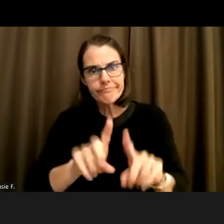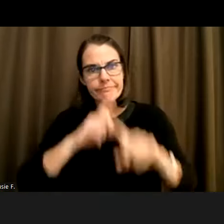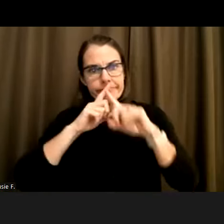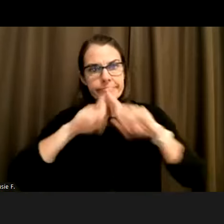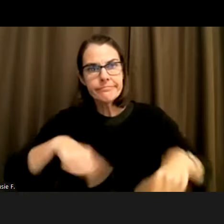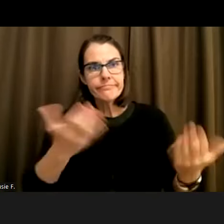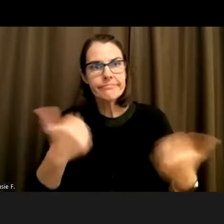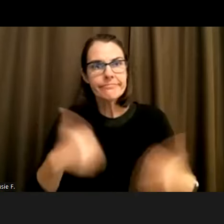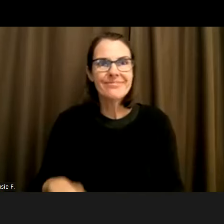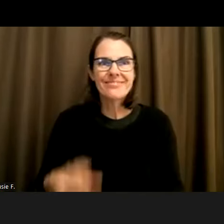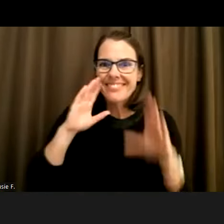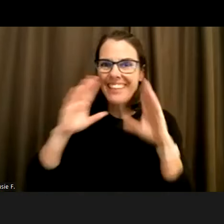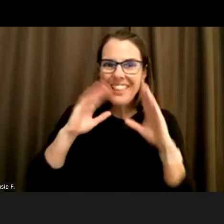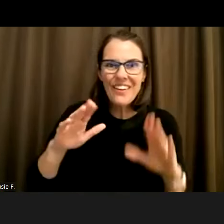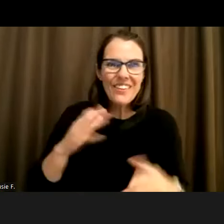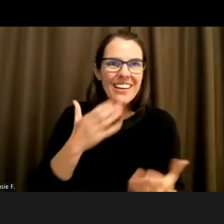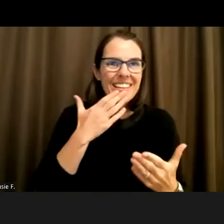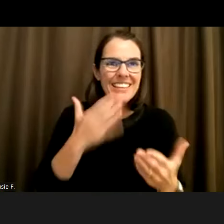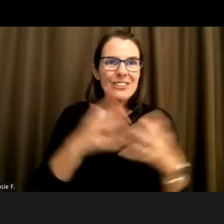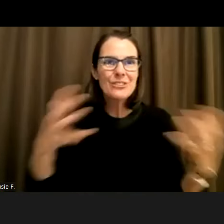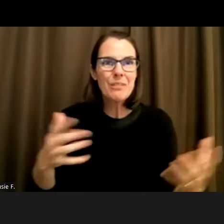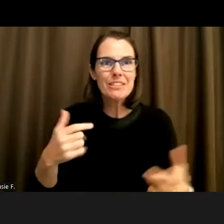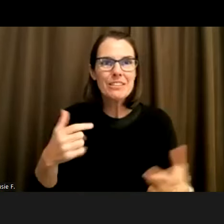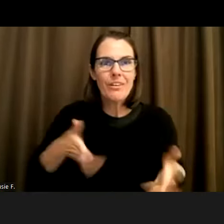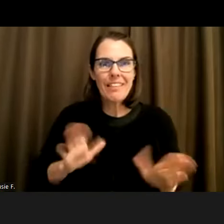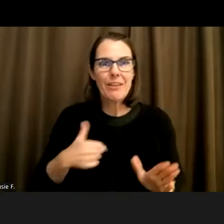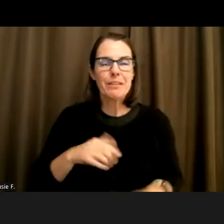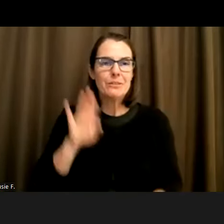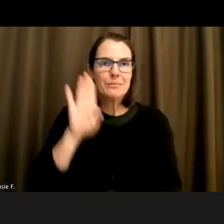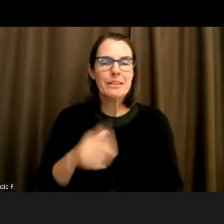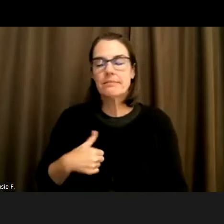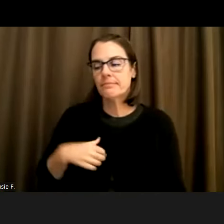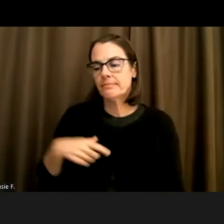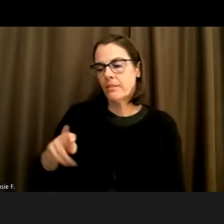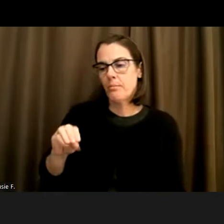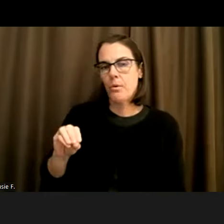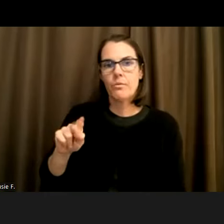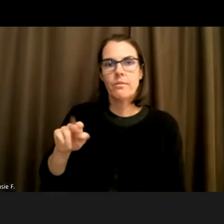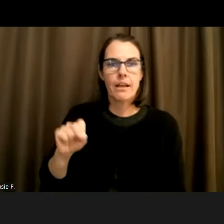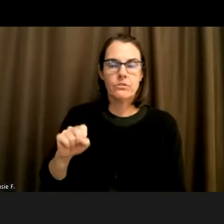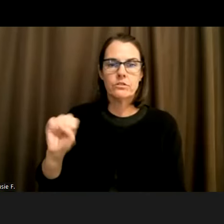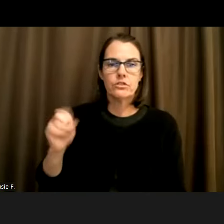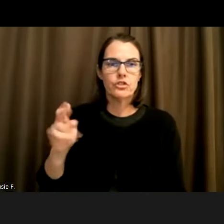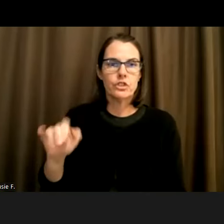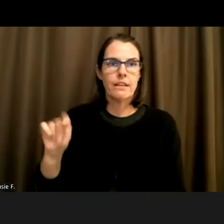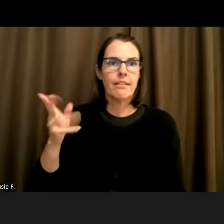Hi, thank you so much for letting me speak right now. My pronouns are she, they. My background is currently the 1st